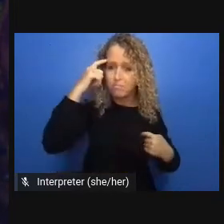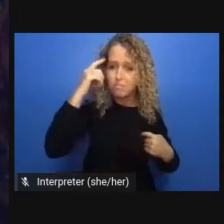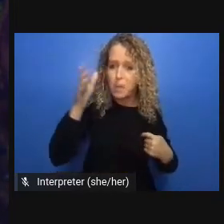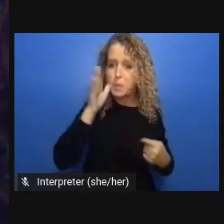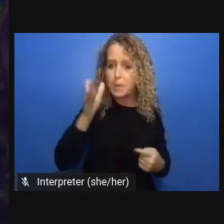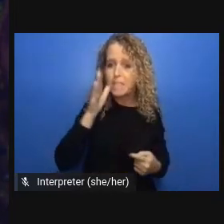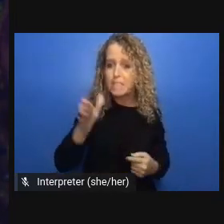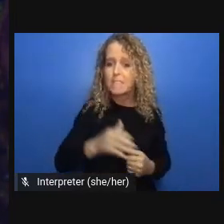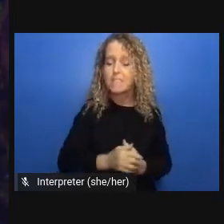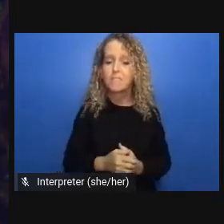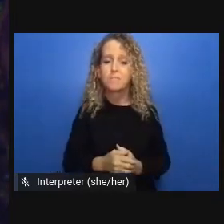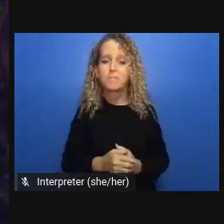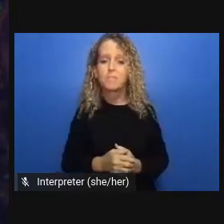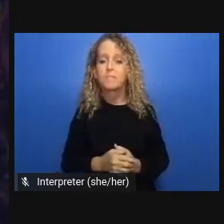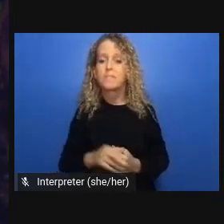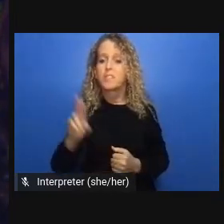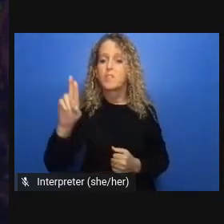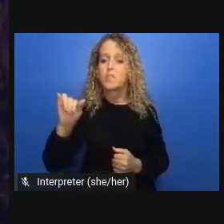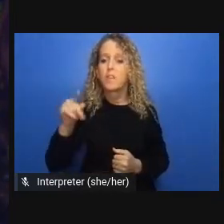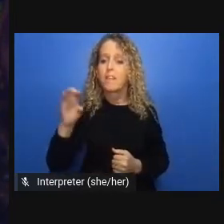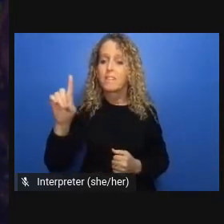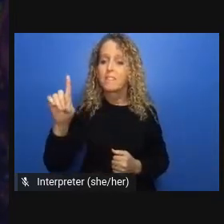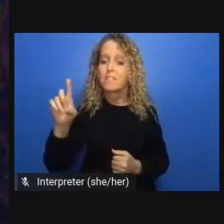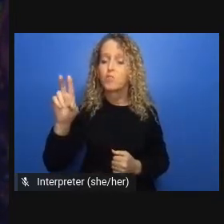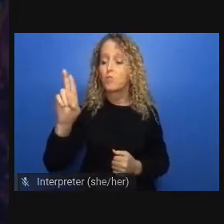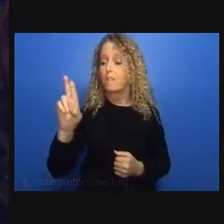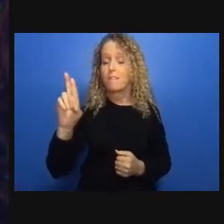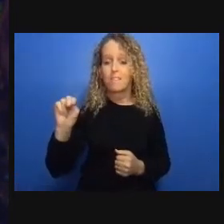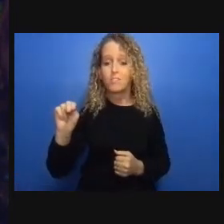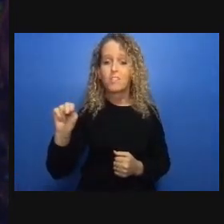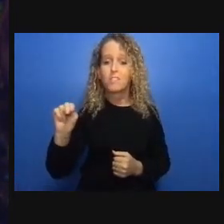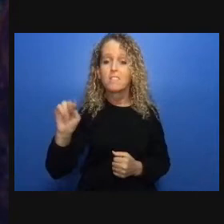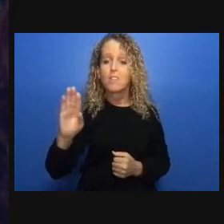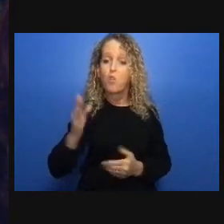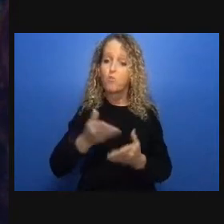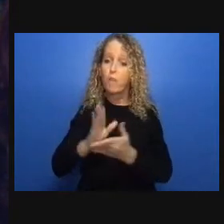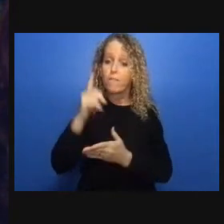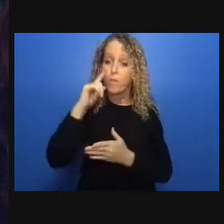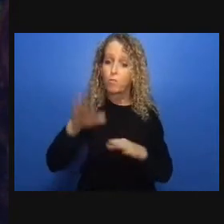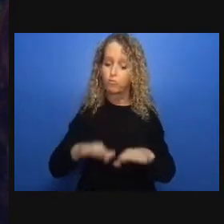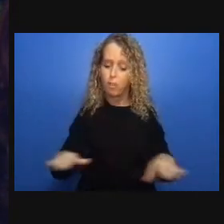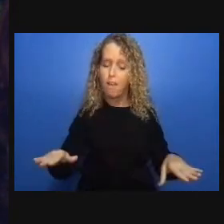us tonight i'd like to ask the panelists about the issue of the universal basic income and so